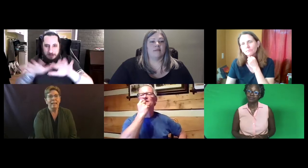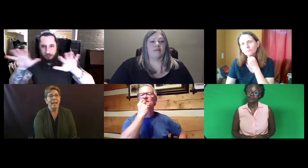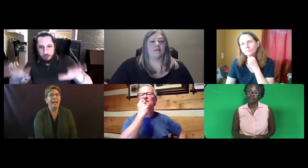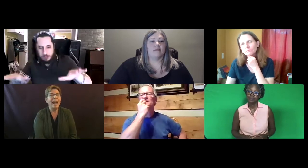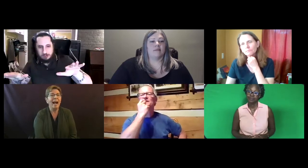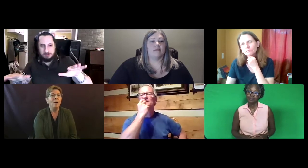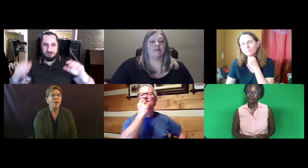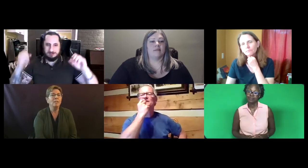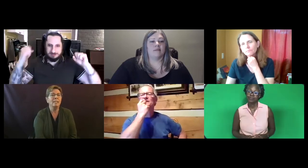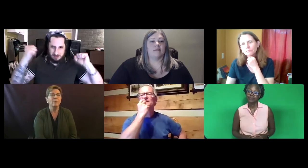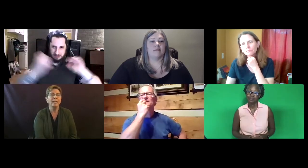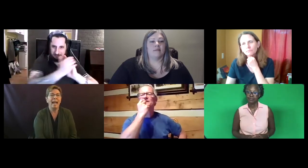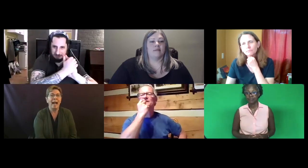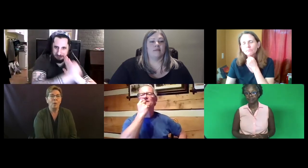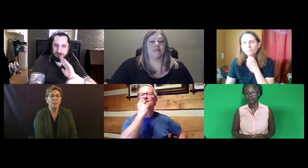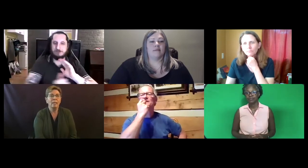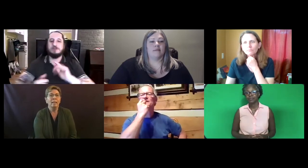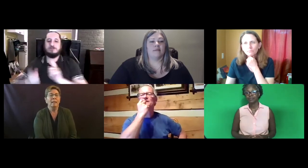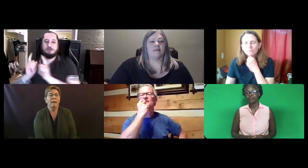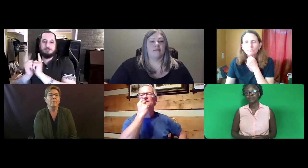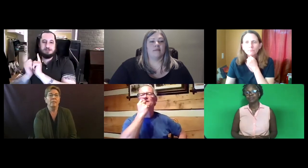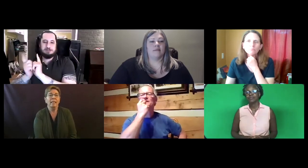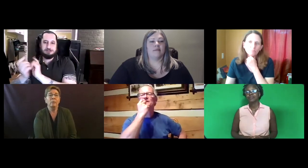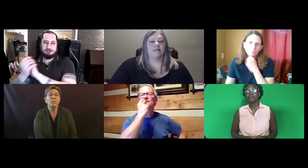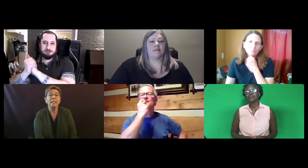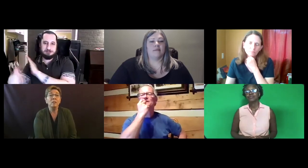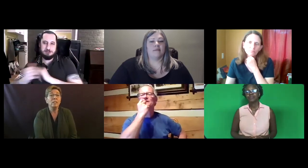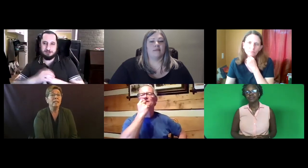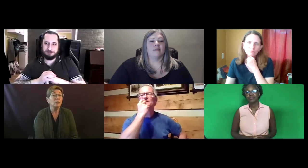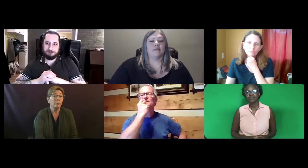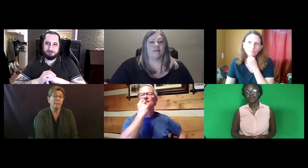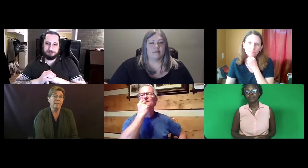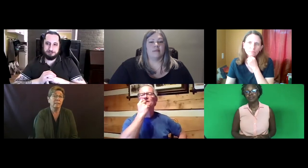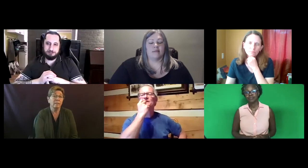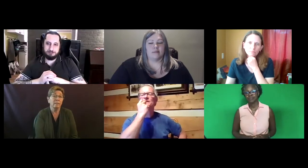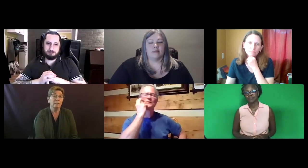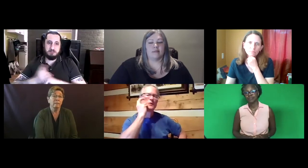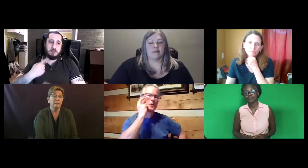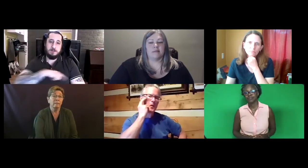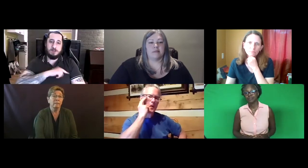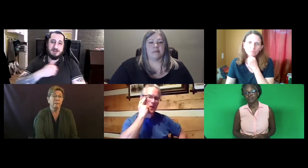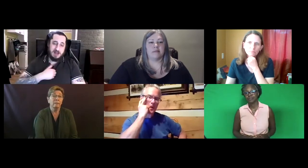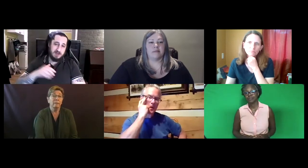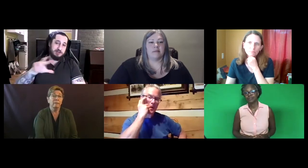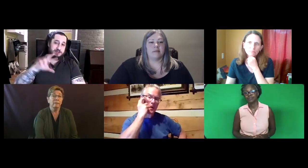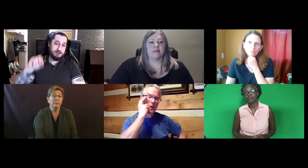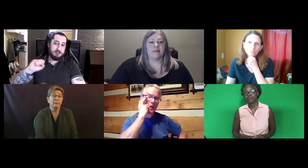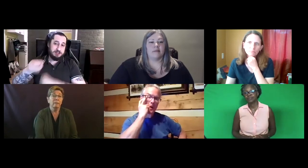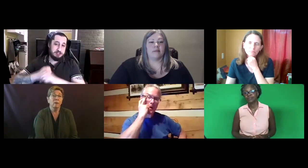And how to separate out American Sign Language skills and interpreting skills.